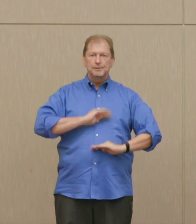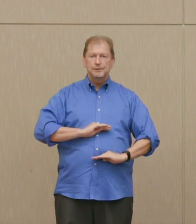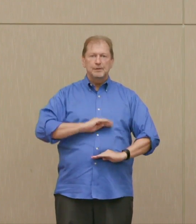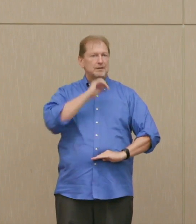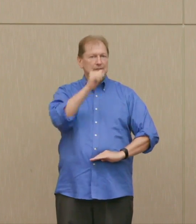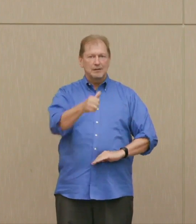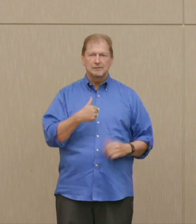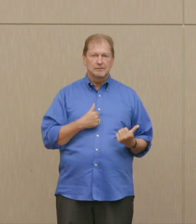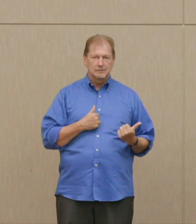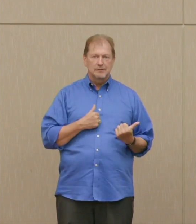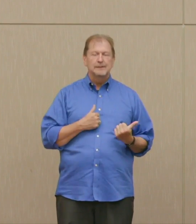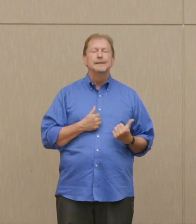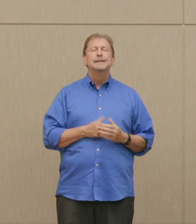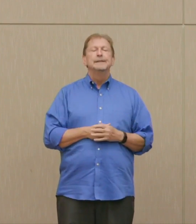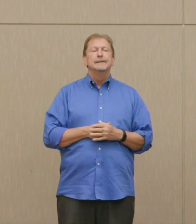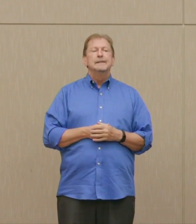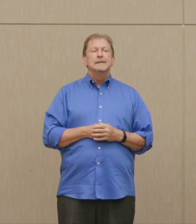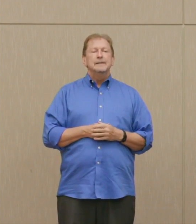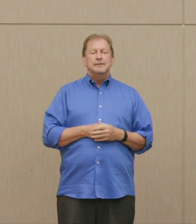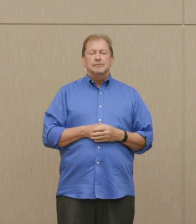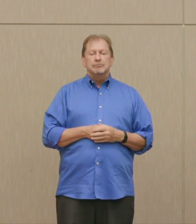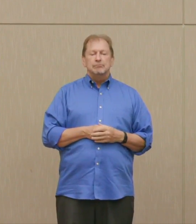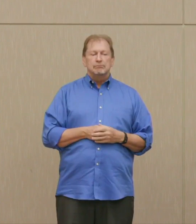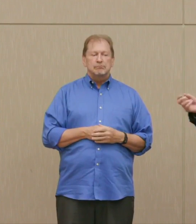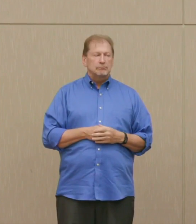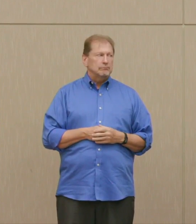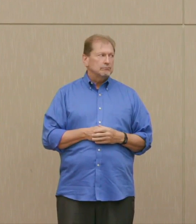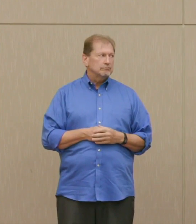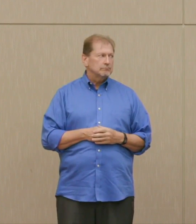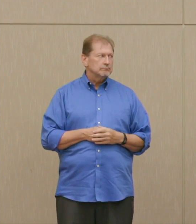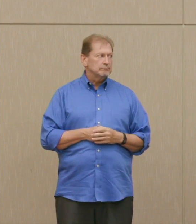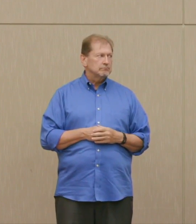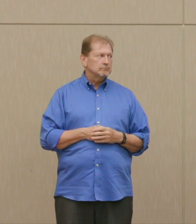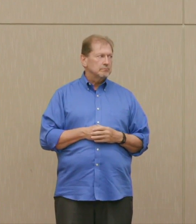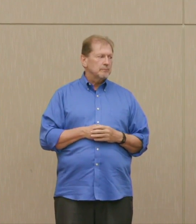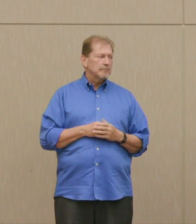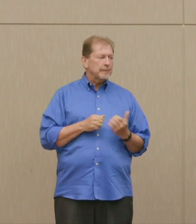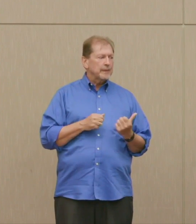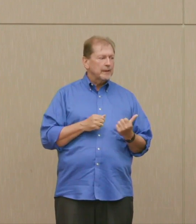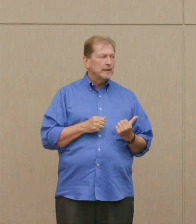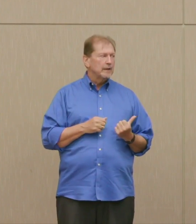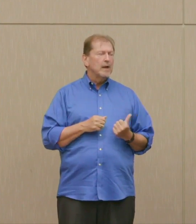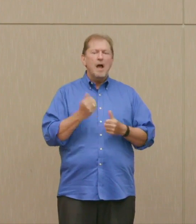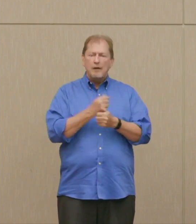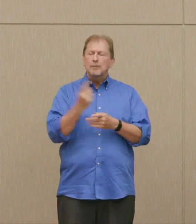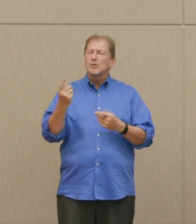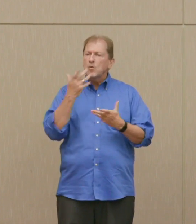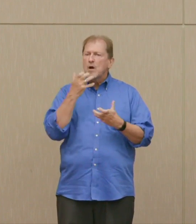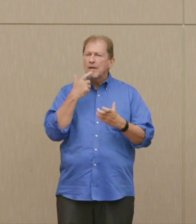I don't think, I've written about this in the book and as I said, you didn't have to